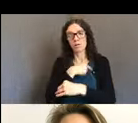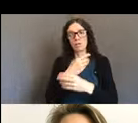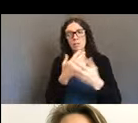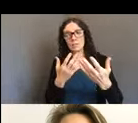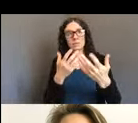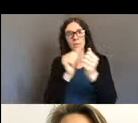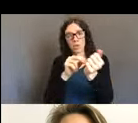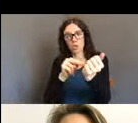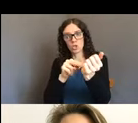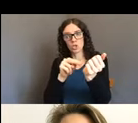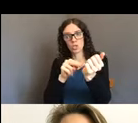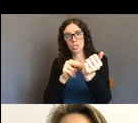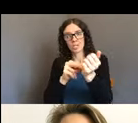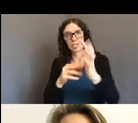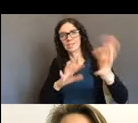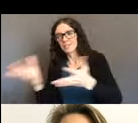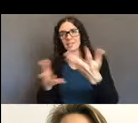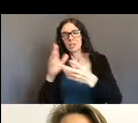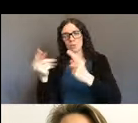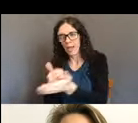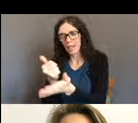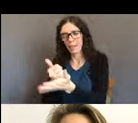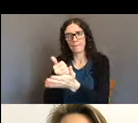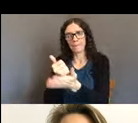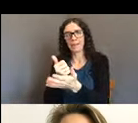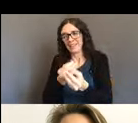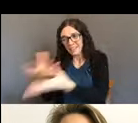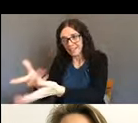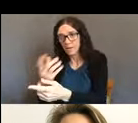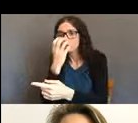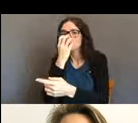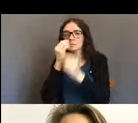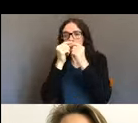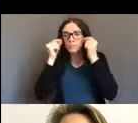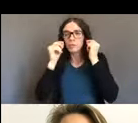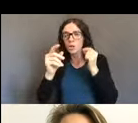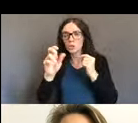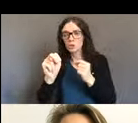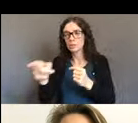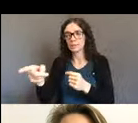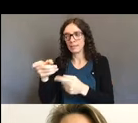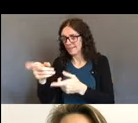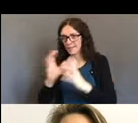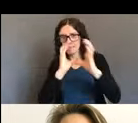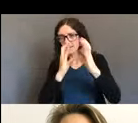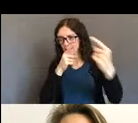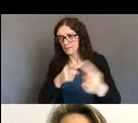and communicating for him when he couldn't. And so I knew that our being able to support him